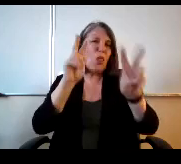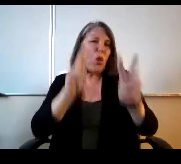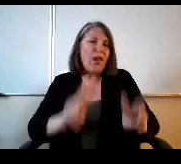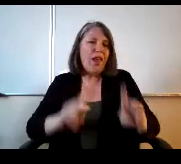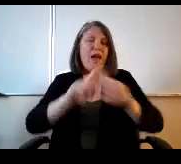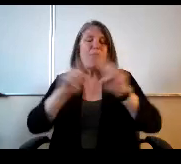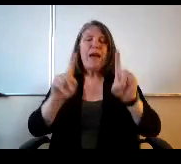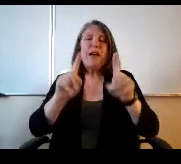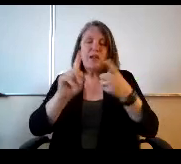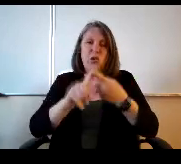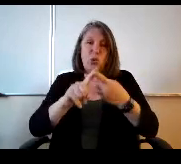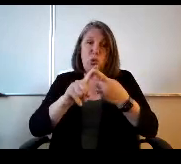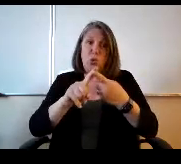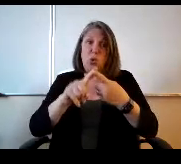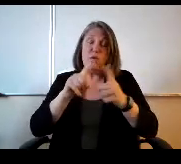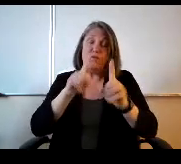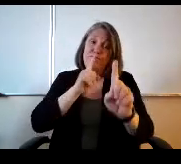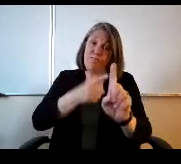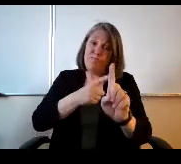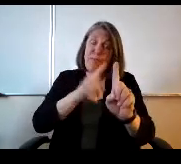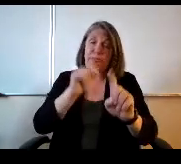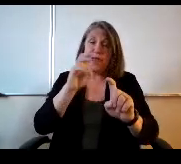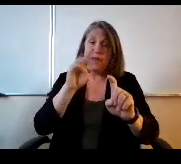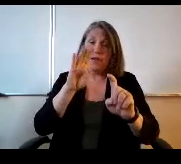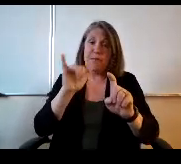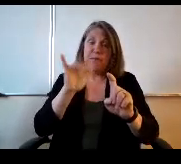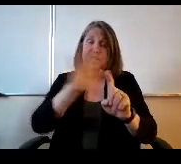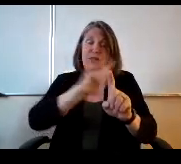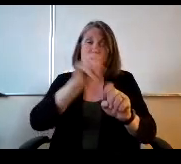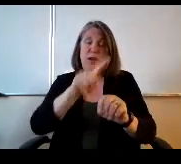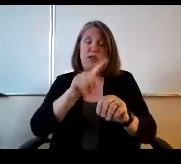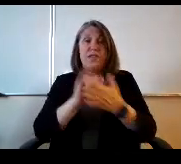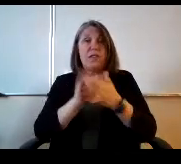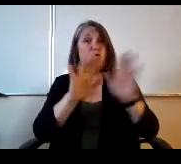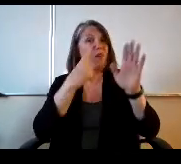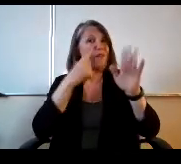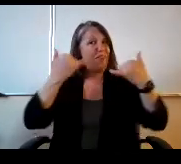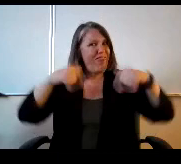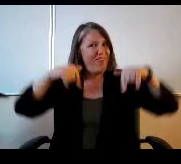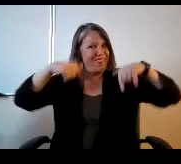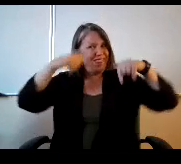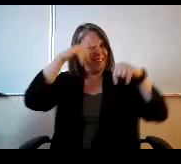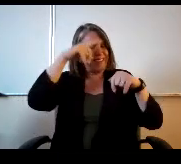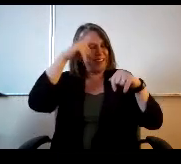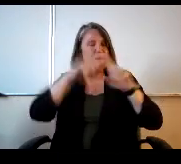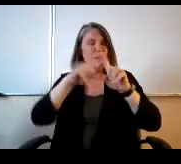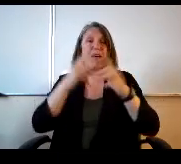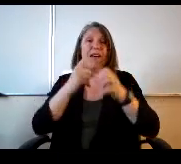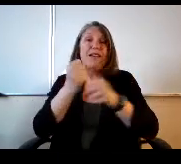Mr Timbers question about. OK, this is great for this summer, but what about? Next summer or the summer.